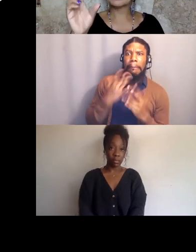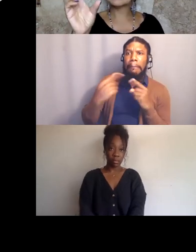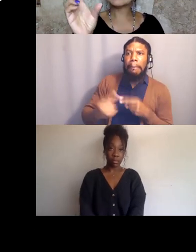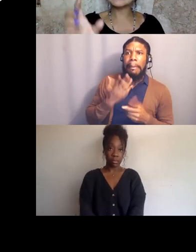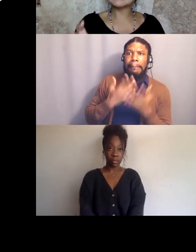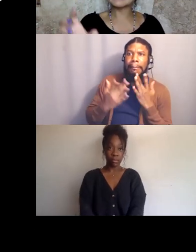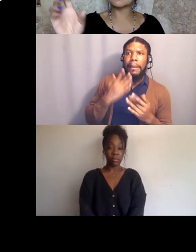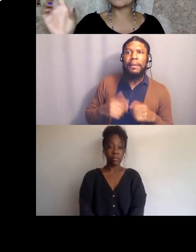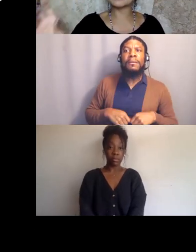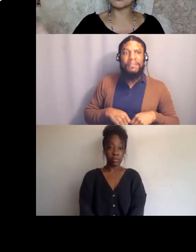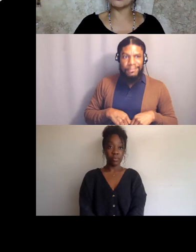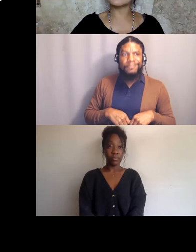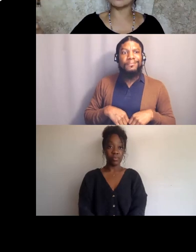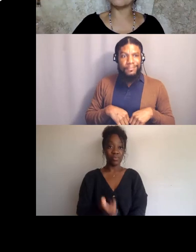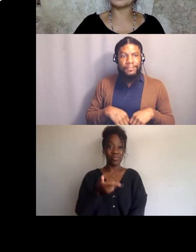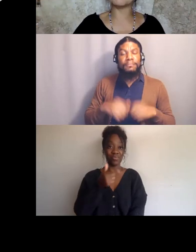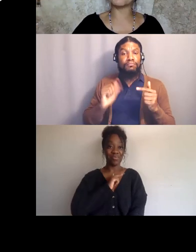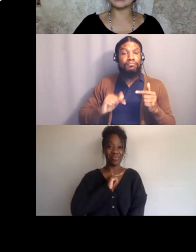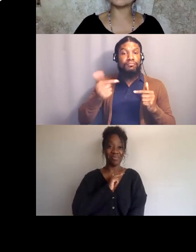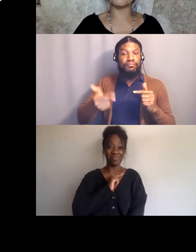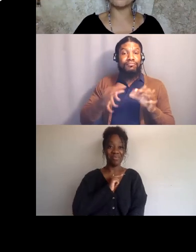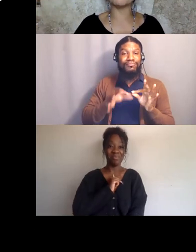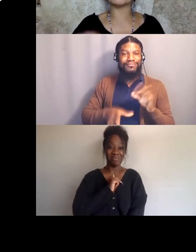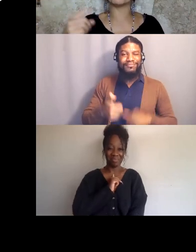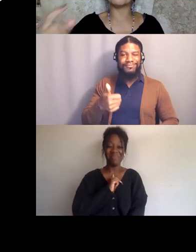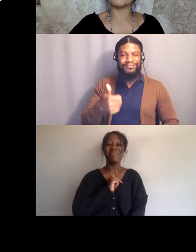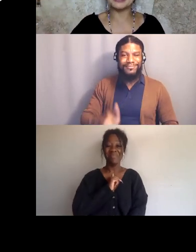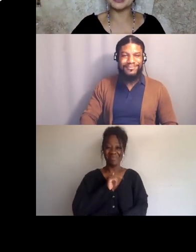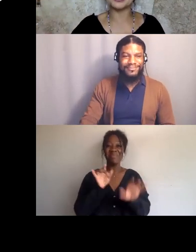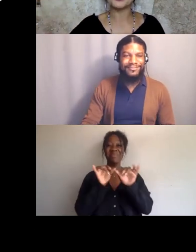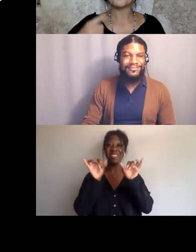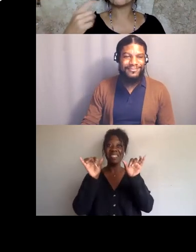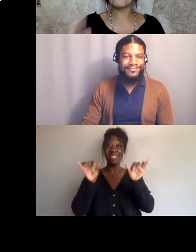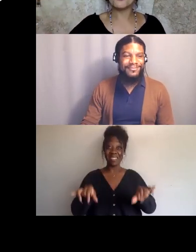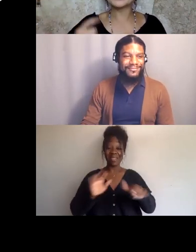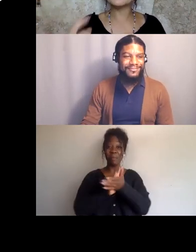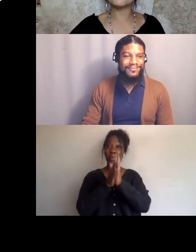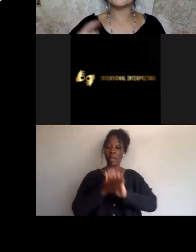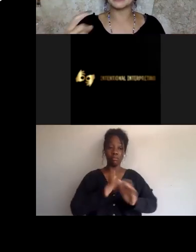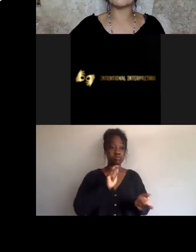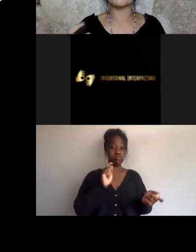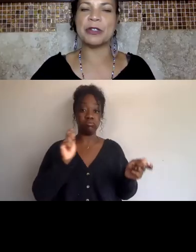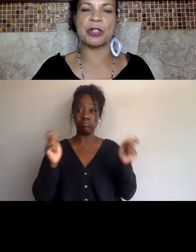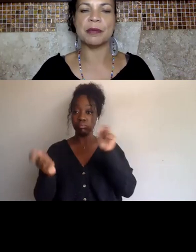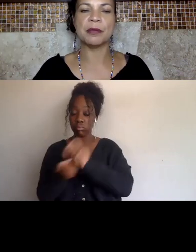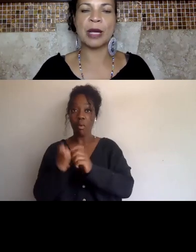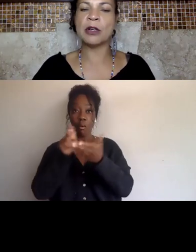But these systems also become transformed and rewritten, according to our vision, right?